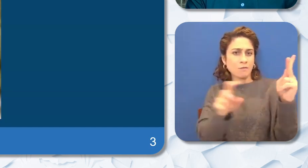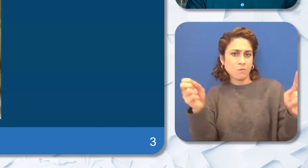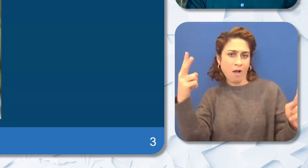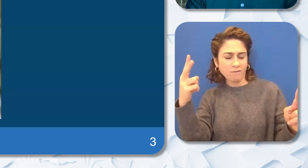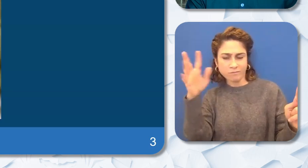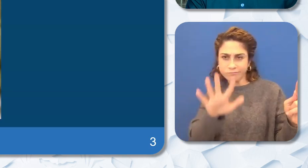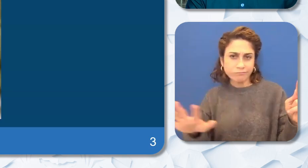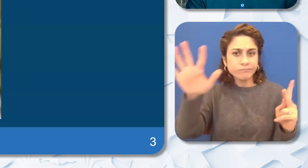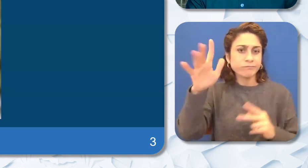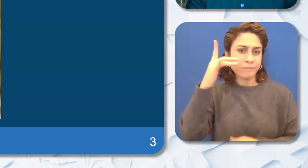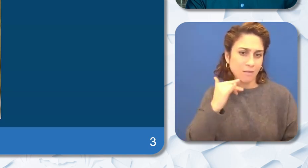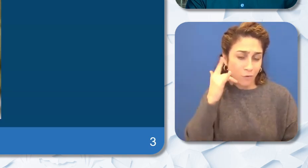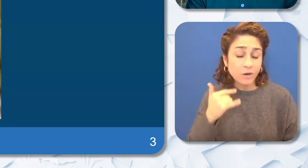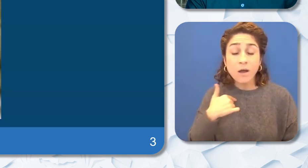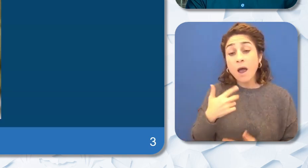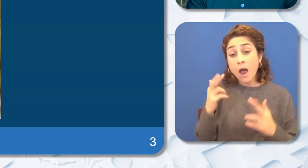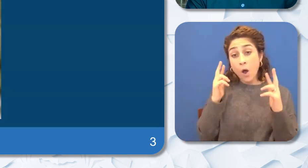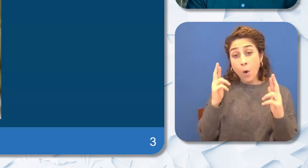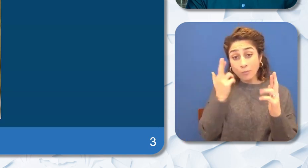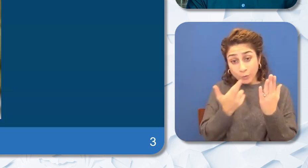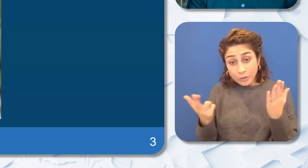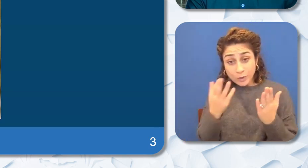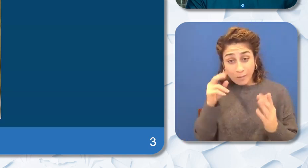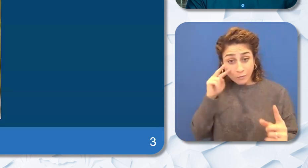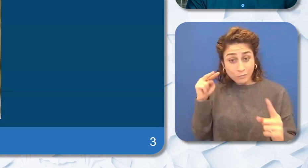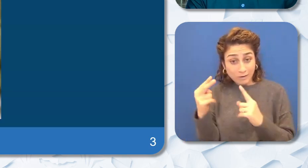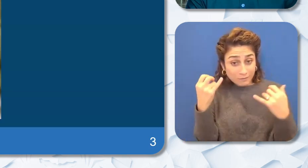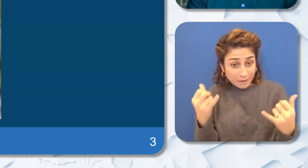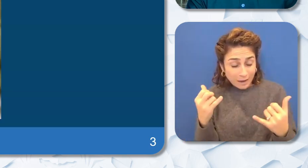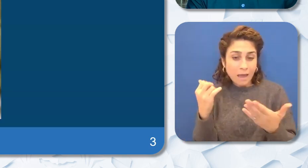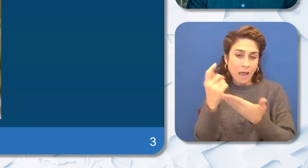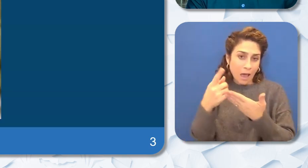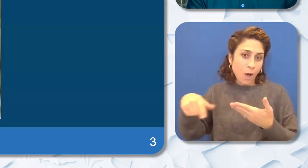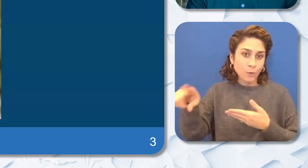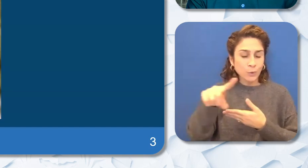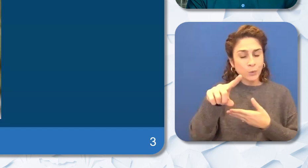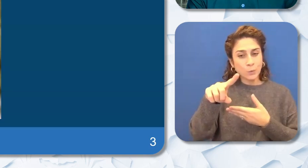the resources and perspectives shared today help you incorporate and uplift the benefits of Black